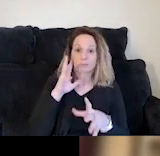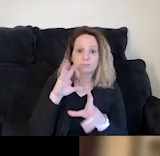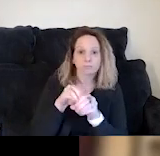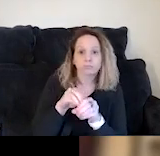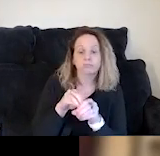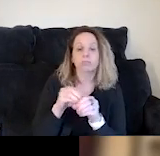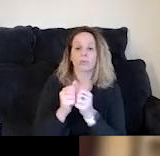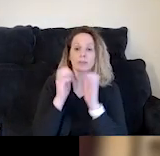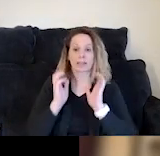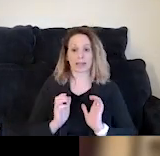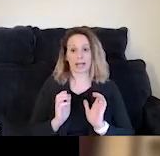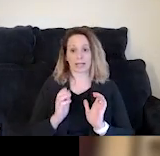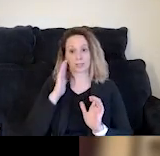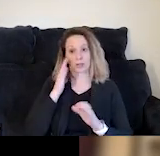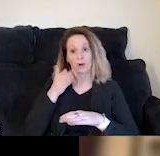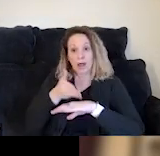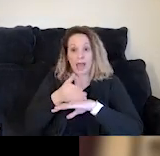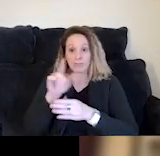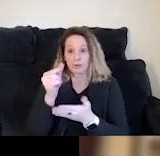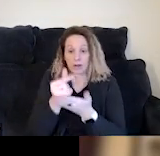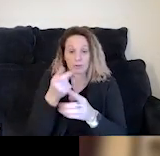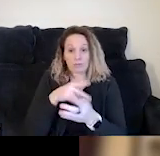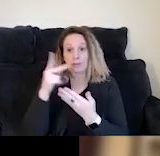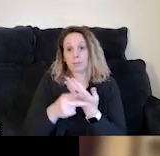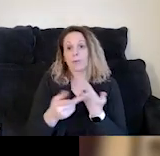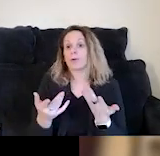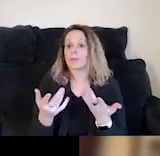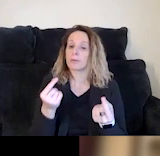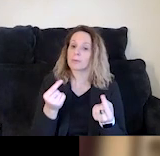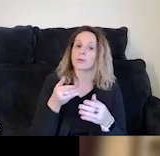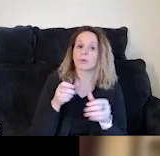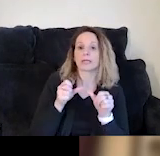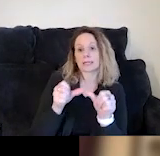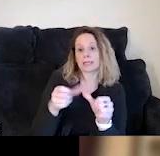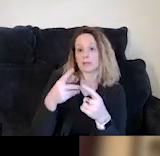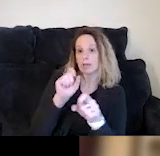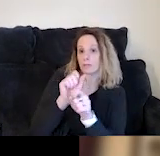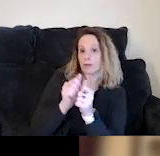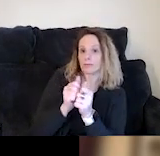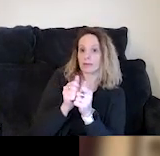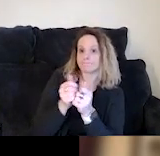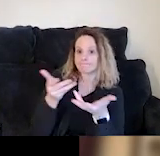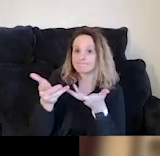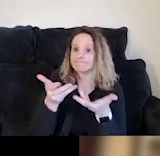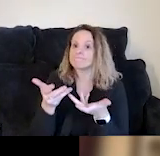even after they've graduated from our programming and continuing to try to work with them as alumni from our program.